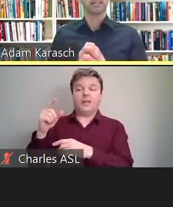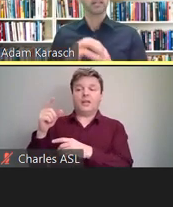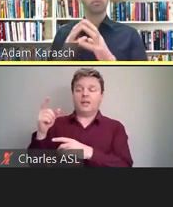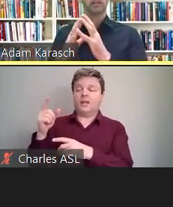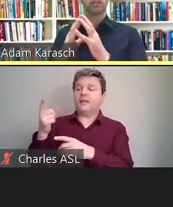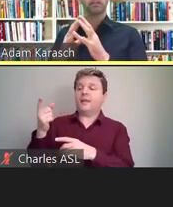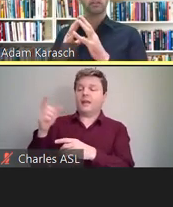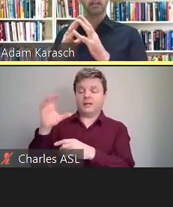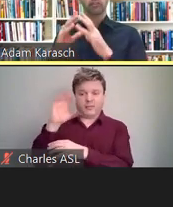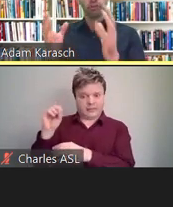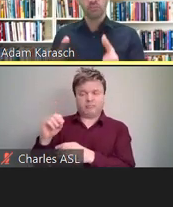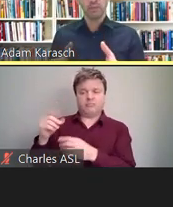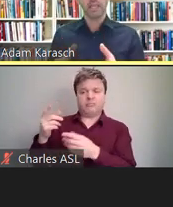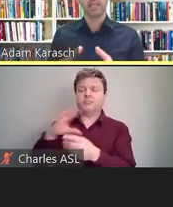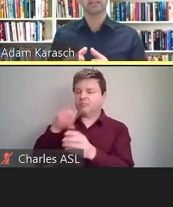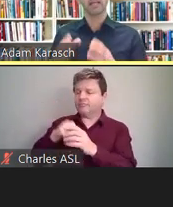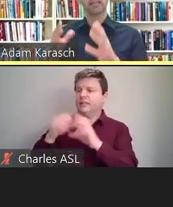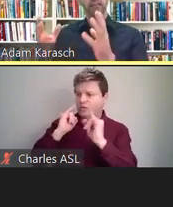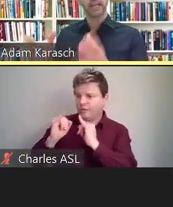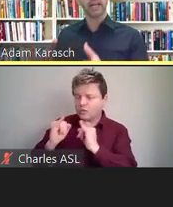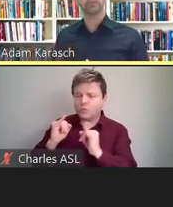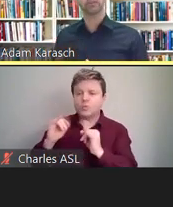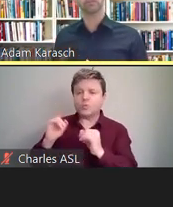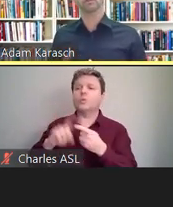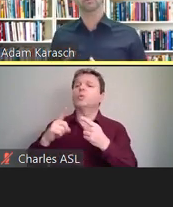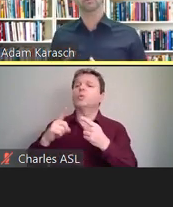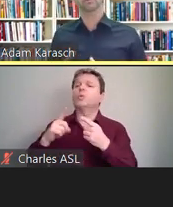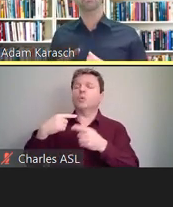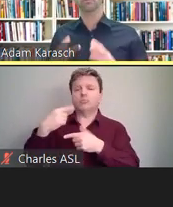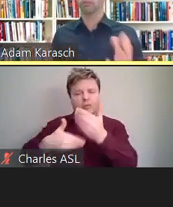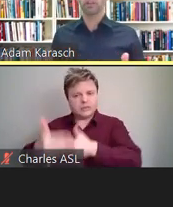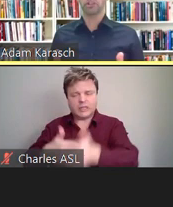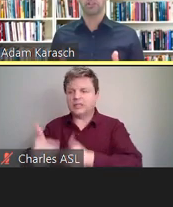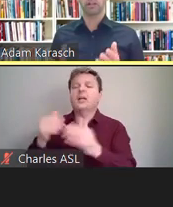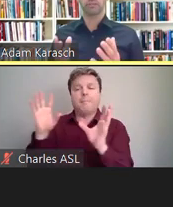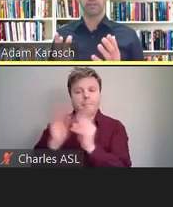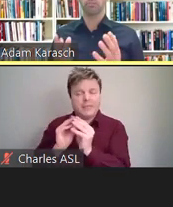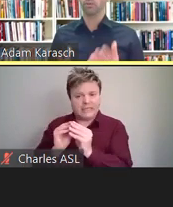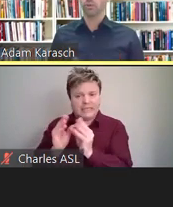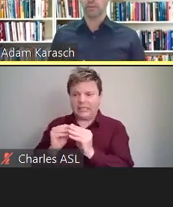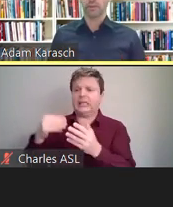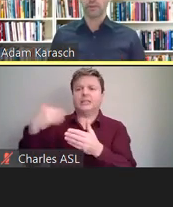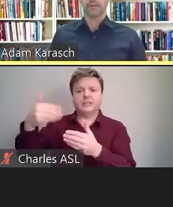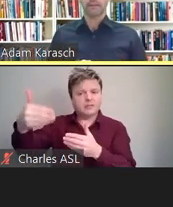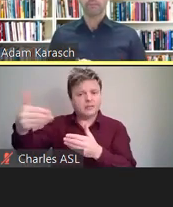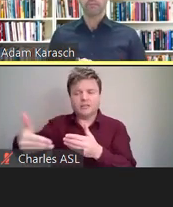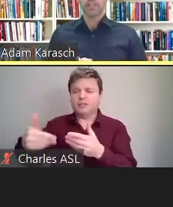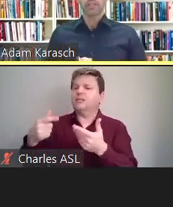as well as the internal meetings, and encounters for the duration of employment.